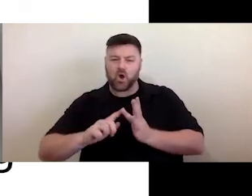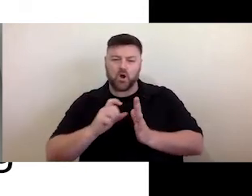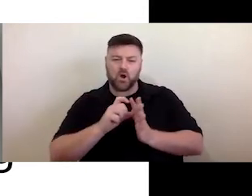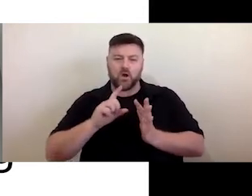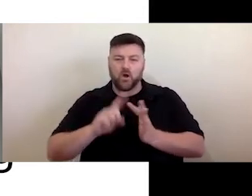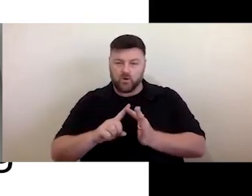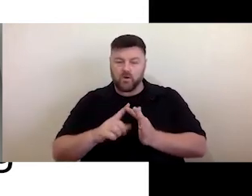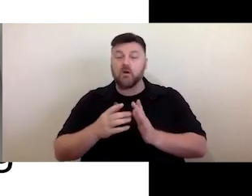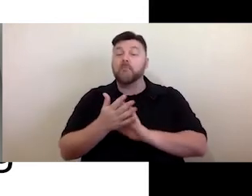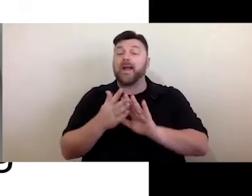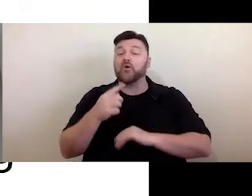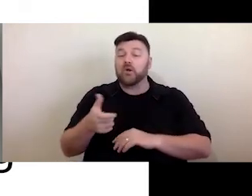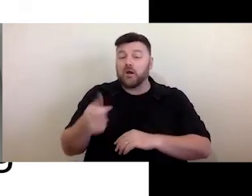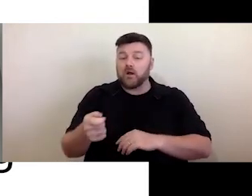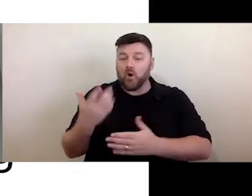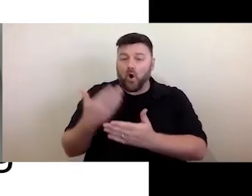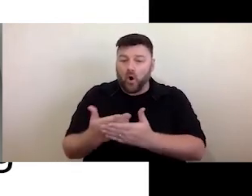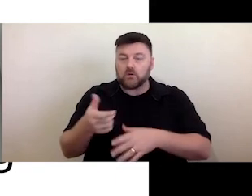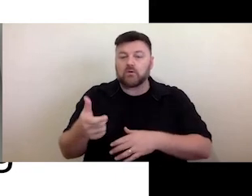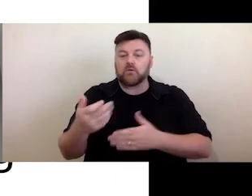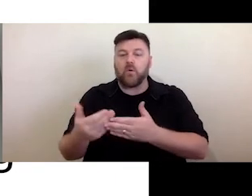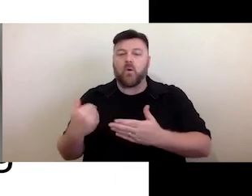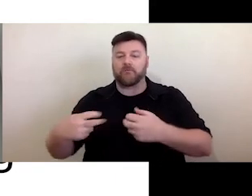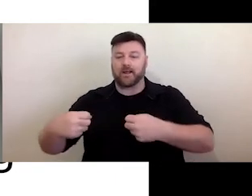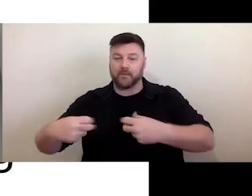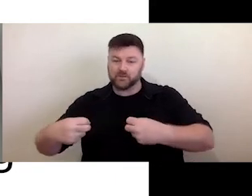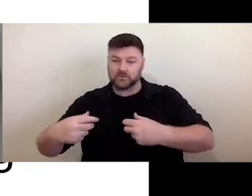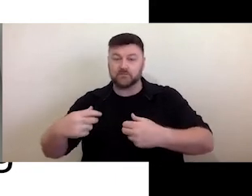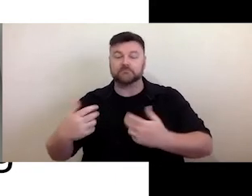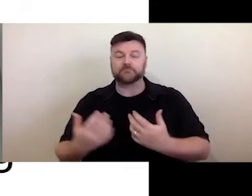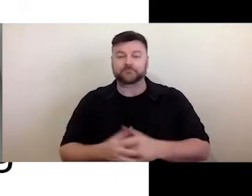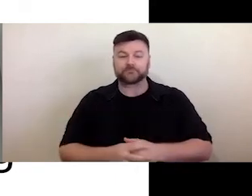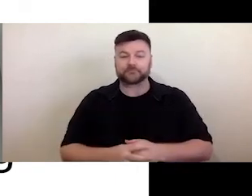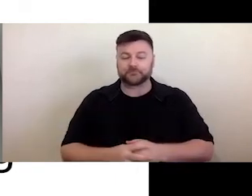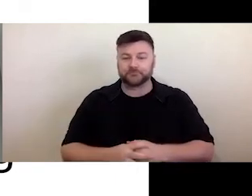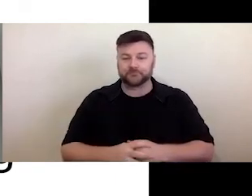them on and off instead of having them actually on the video. So it's